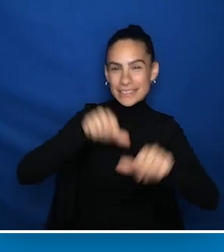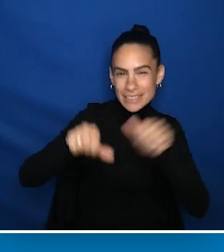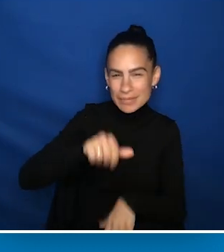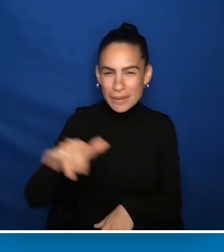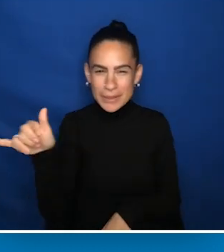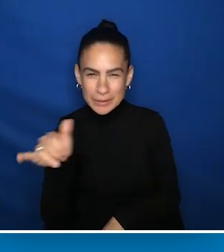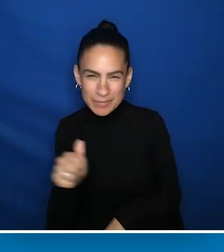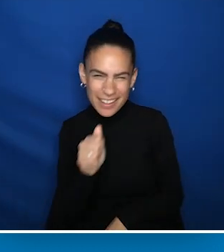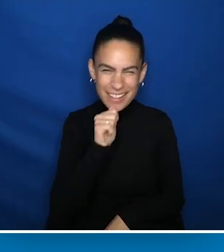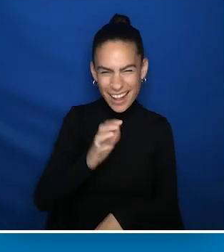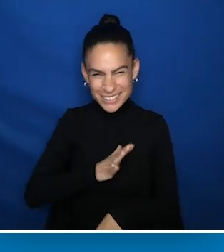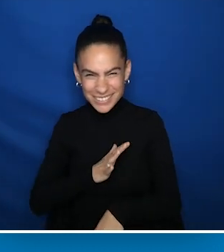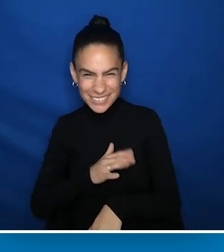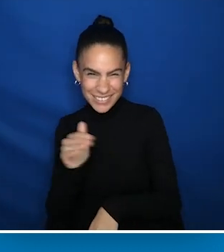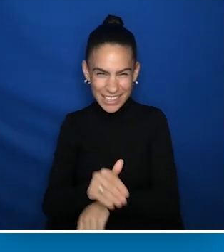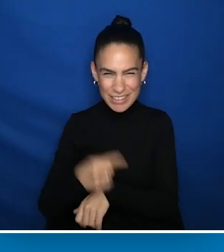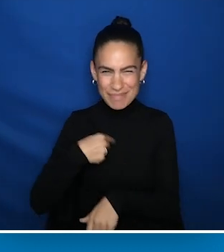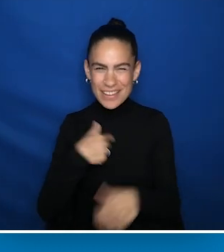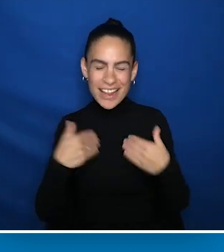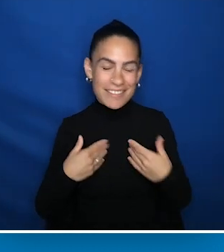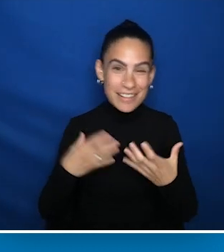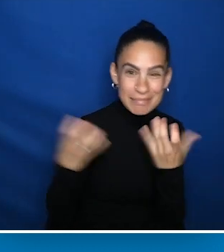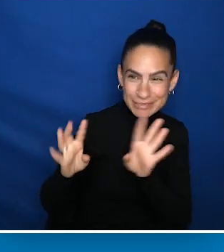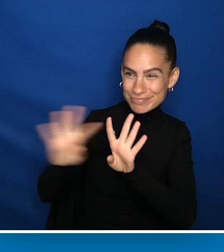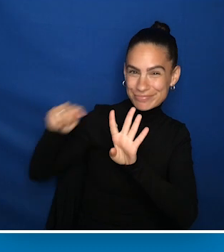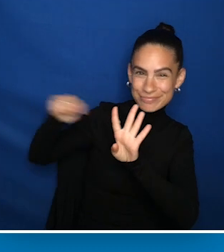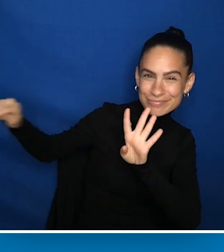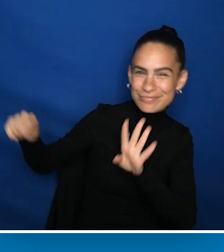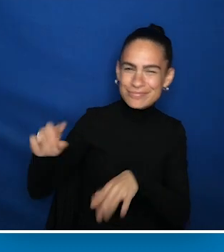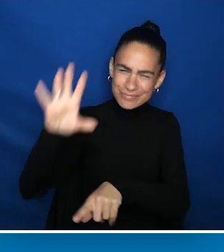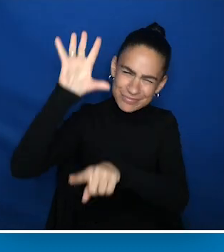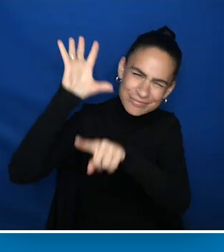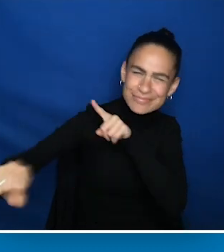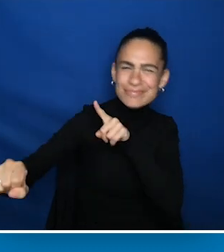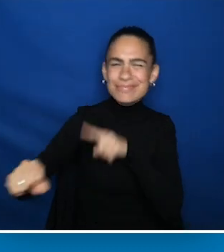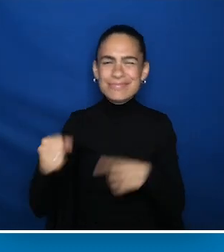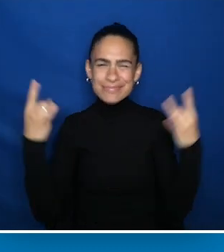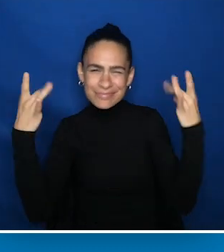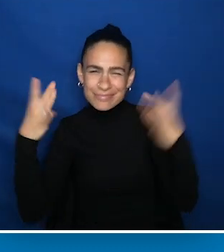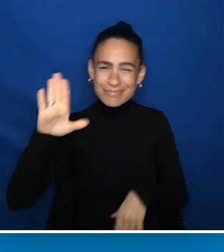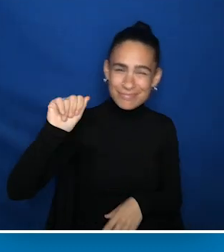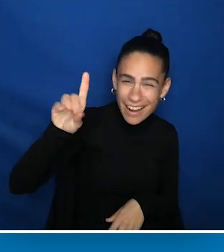it is also ladies' night. We have a lineup of accomplished badass women, presenters and honorees